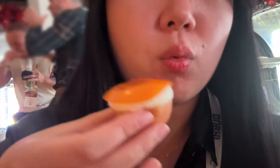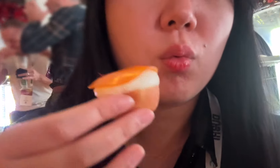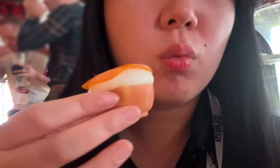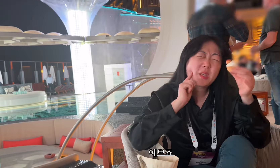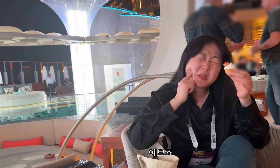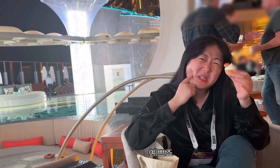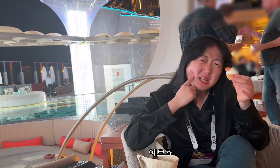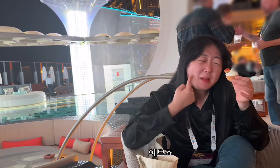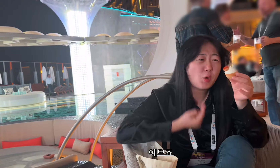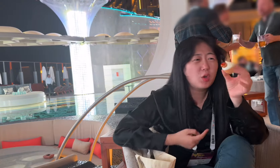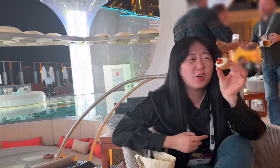It's pretty.